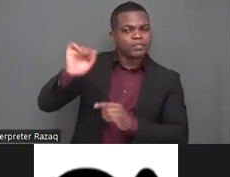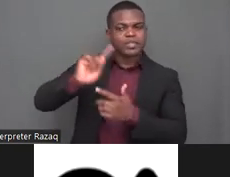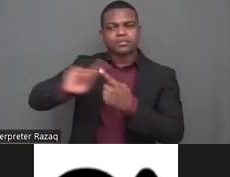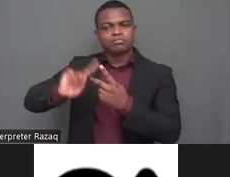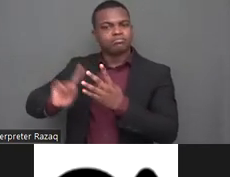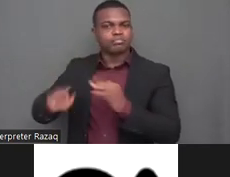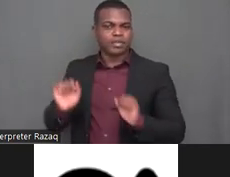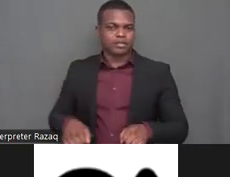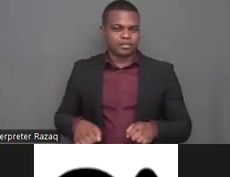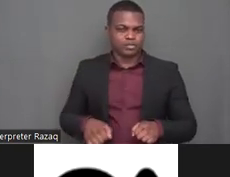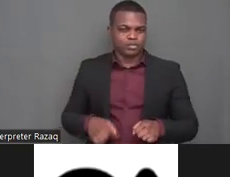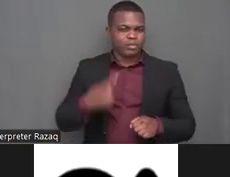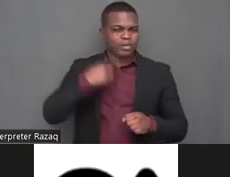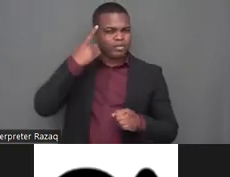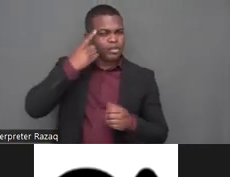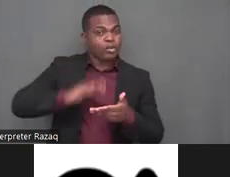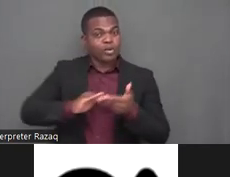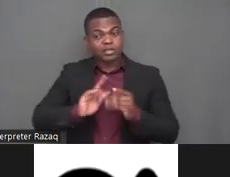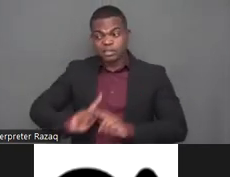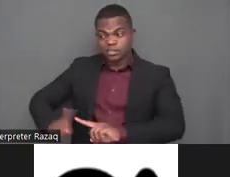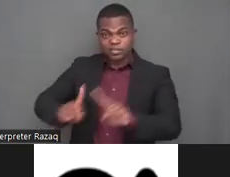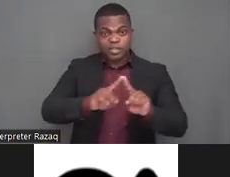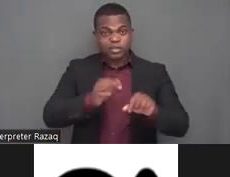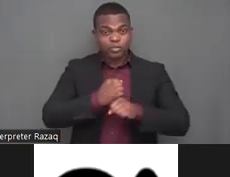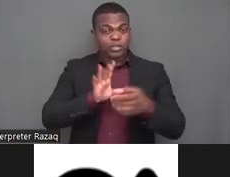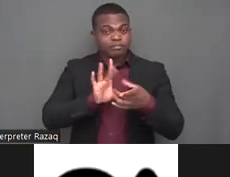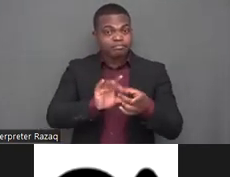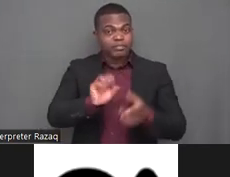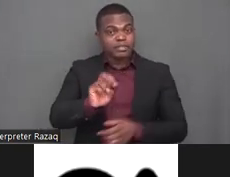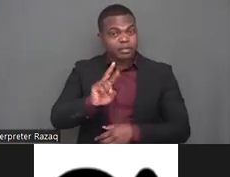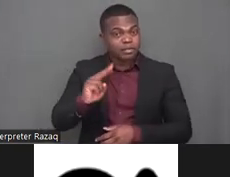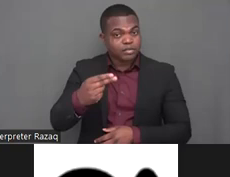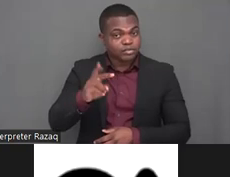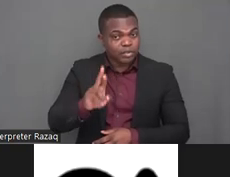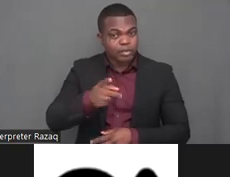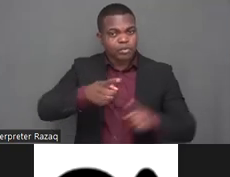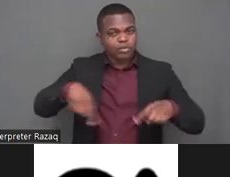uh to center the priorities and considerations of persons with disabilities and this should really